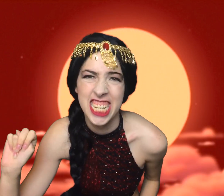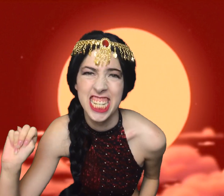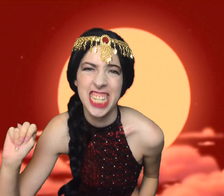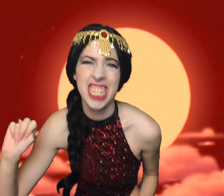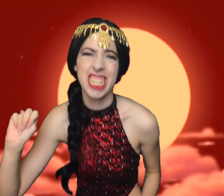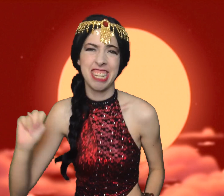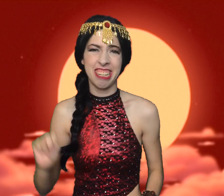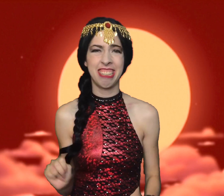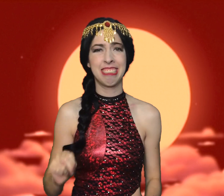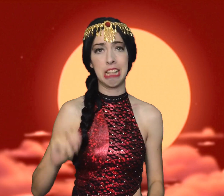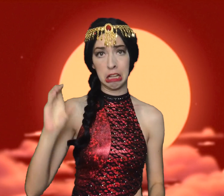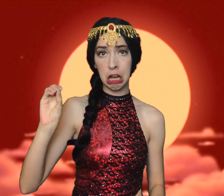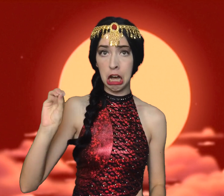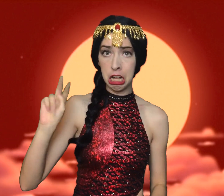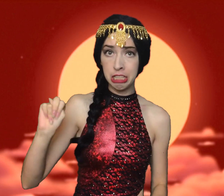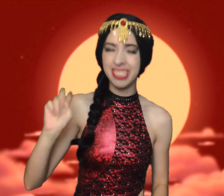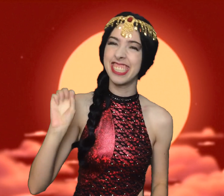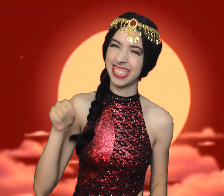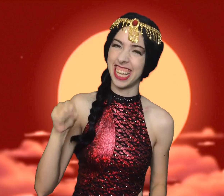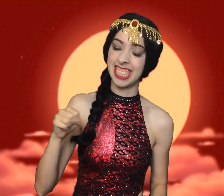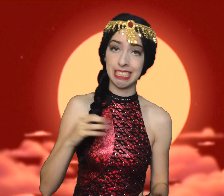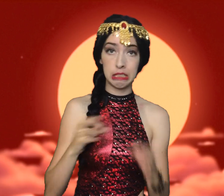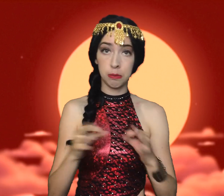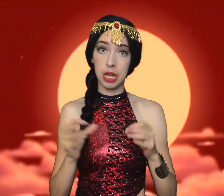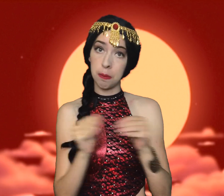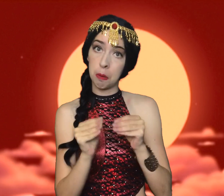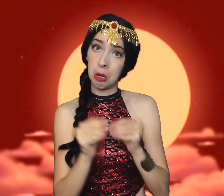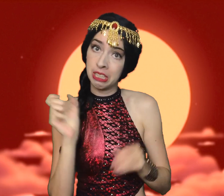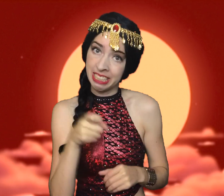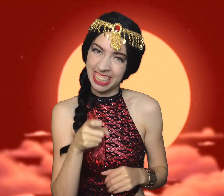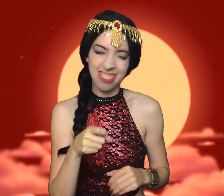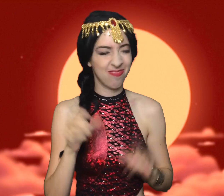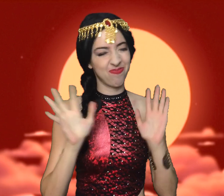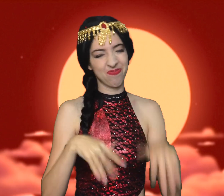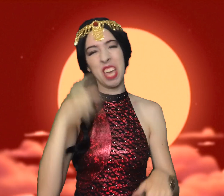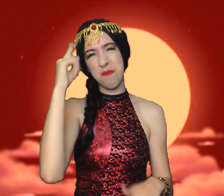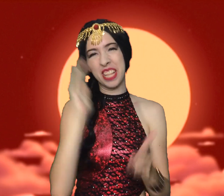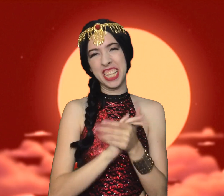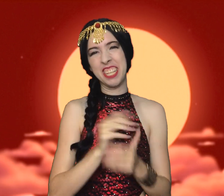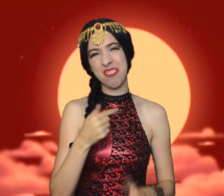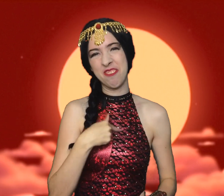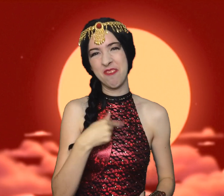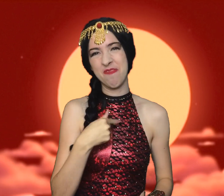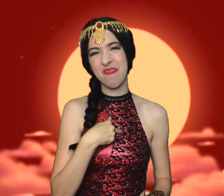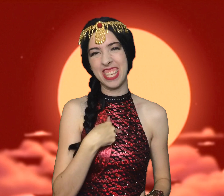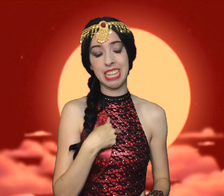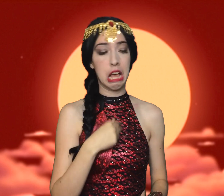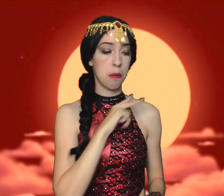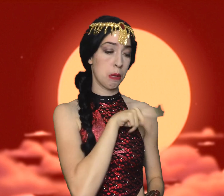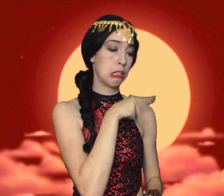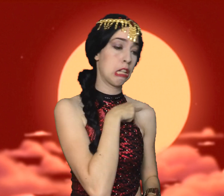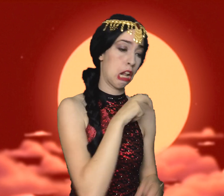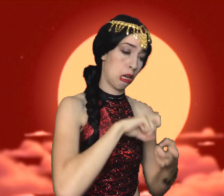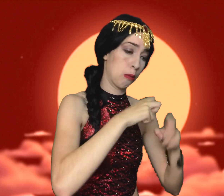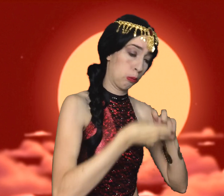Just a con. Need I go on? Take it from me his personality flaws